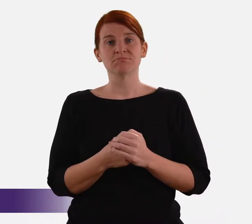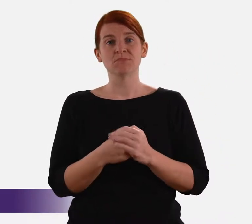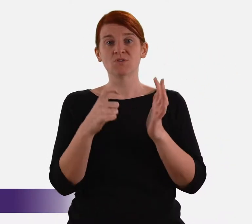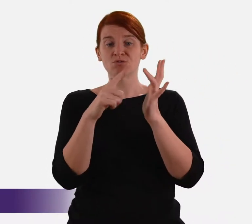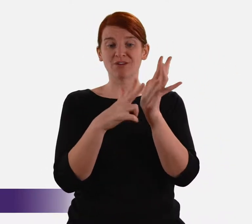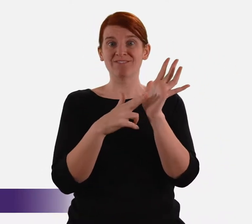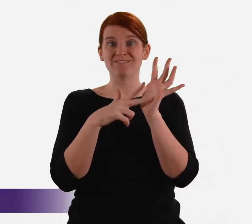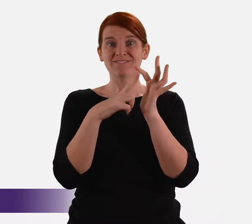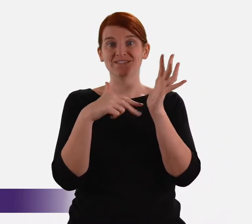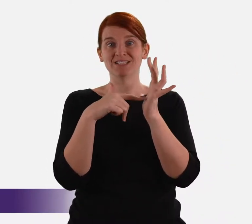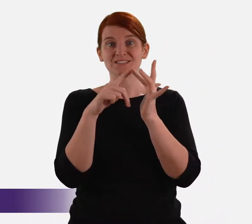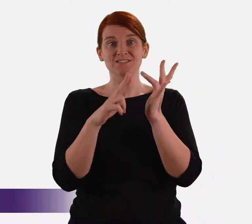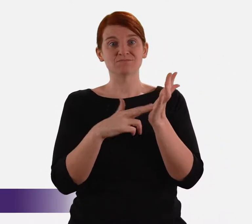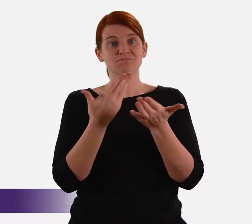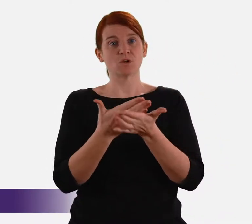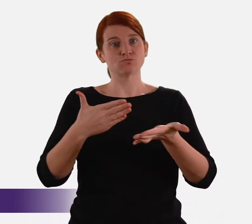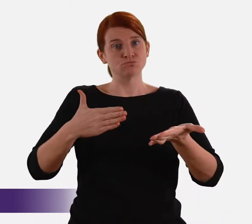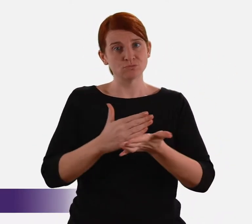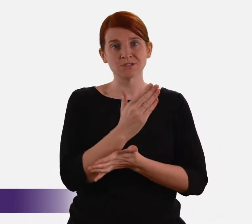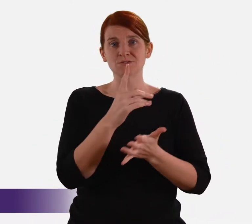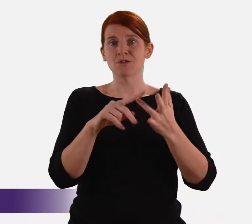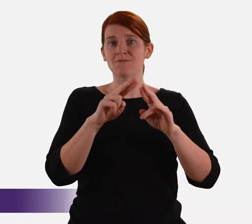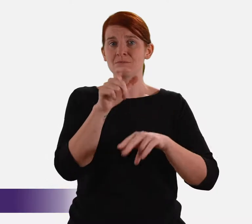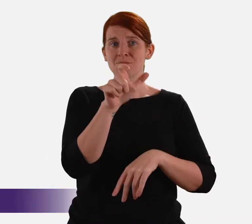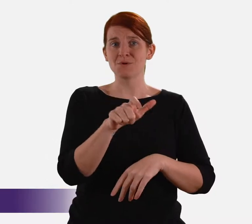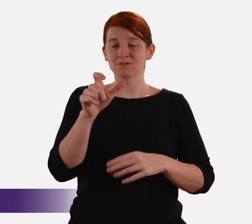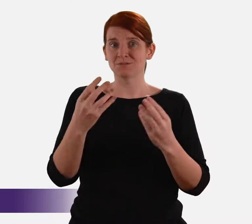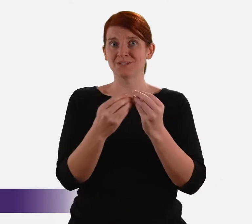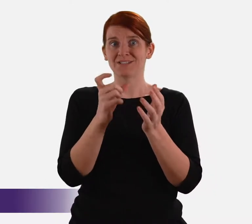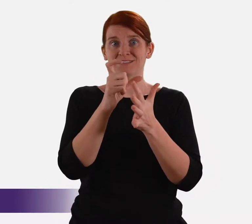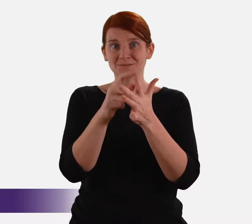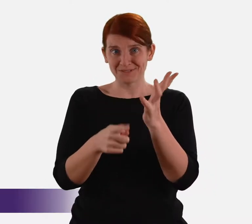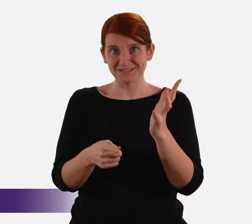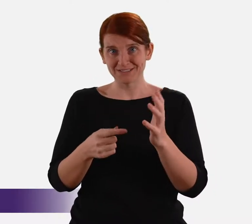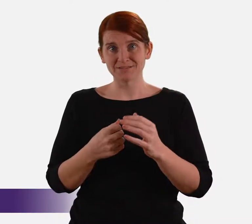notably the Convention on the Rights of Persons with Disabilities,